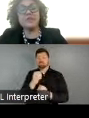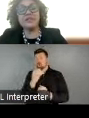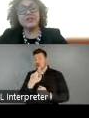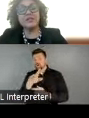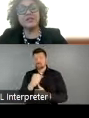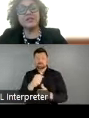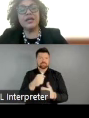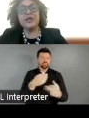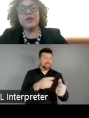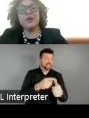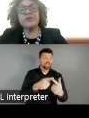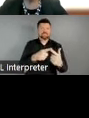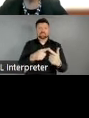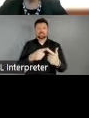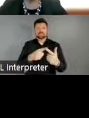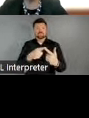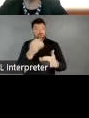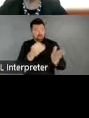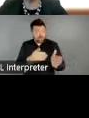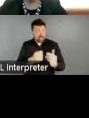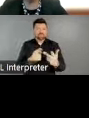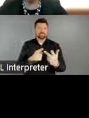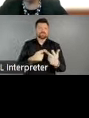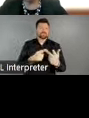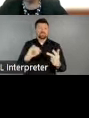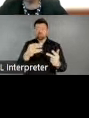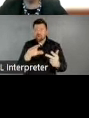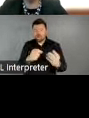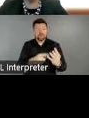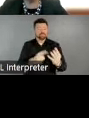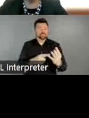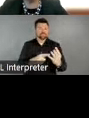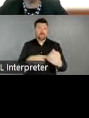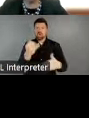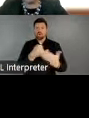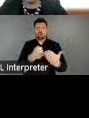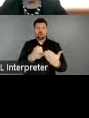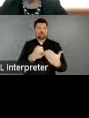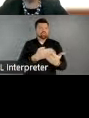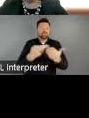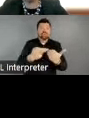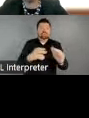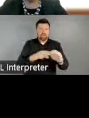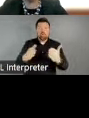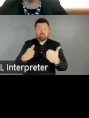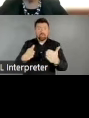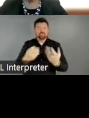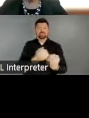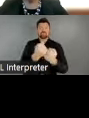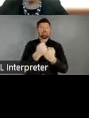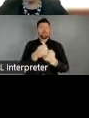in the sector, and keep arts organizations' doors open. The NEA has embedded a culture of learning